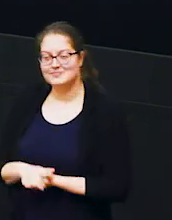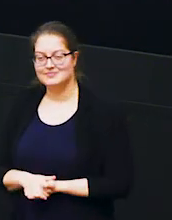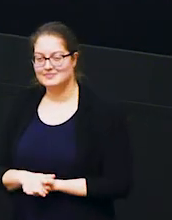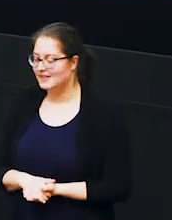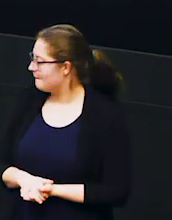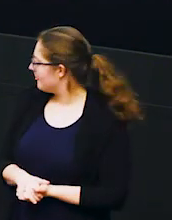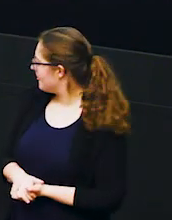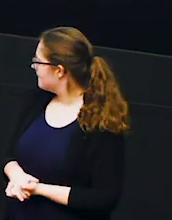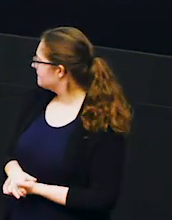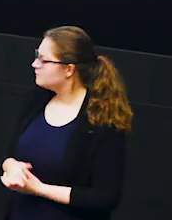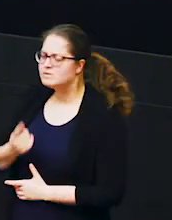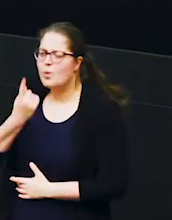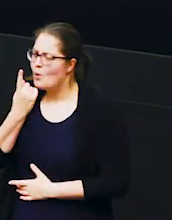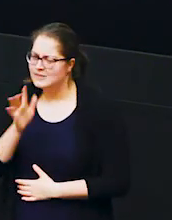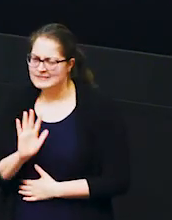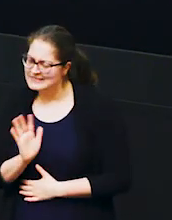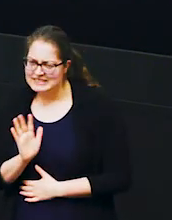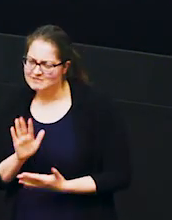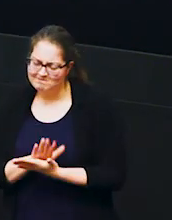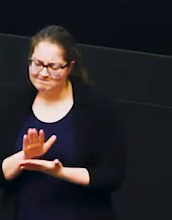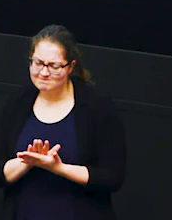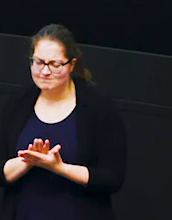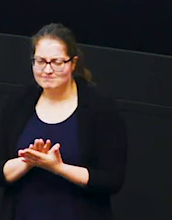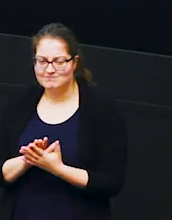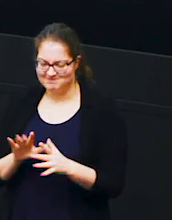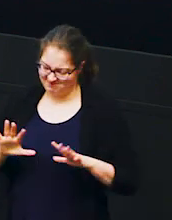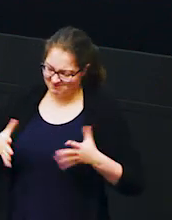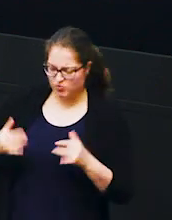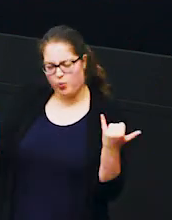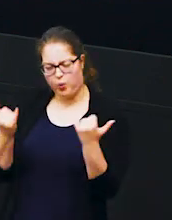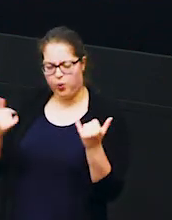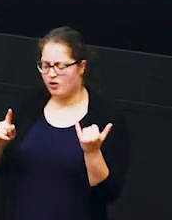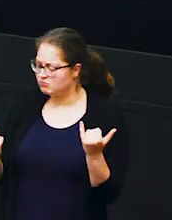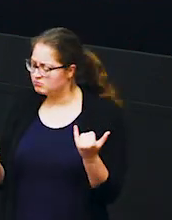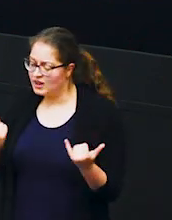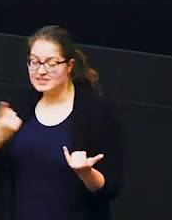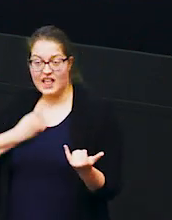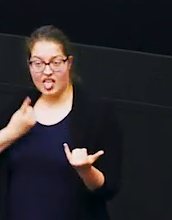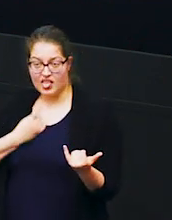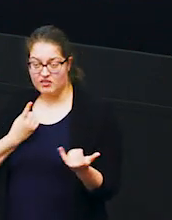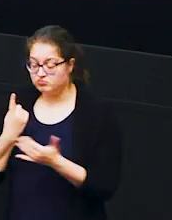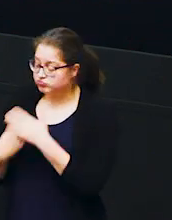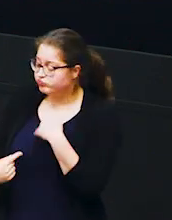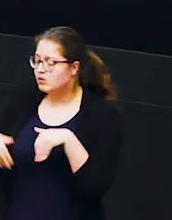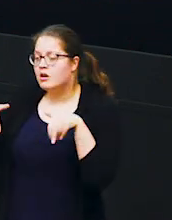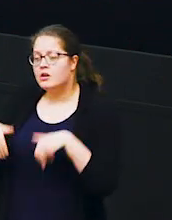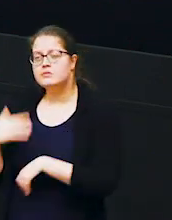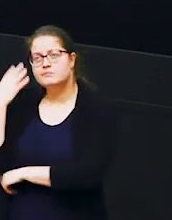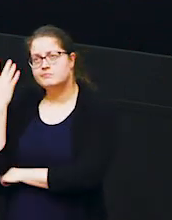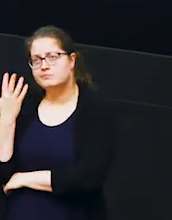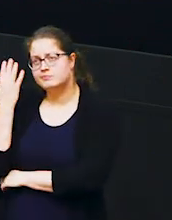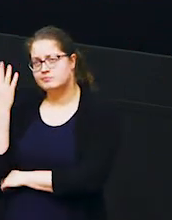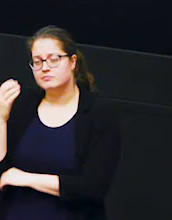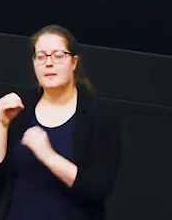all except one so on the edge of the herd stood on her own quietly contemplating as beetlejuice our